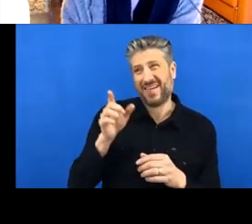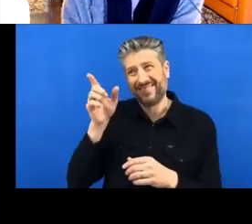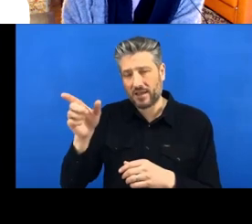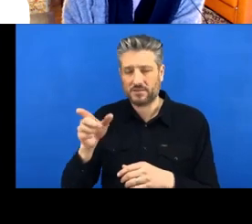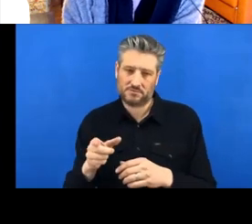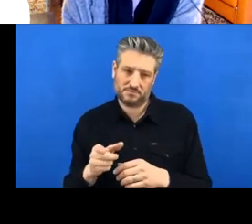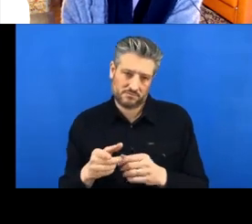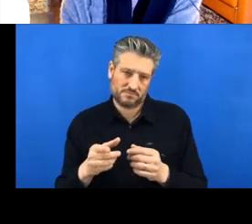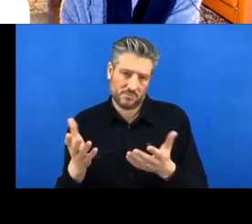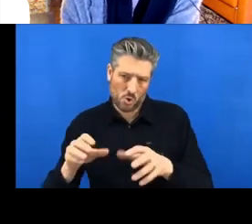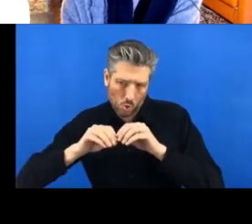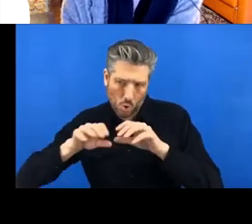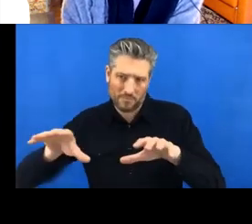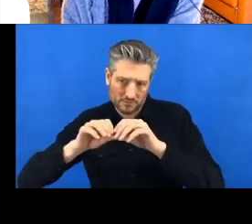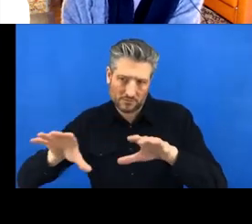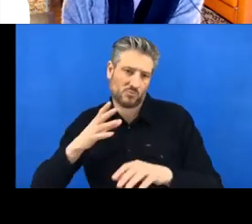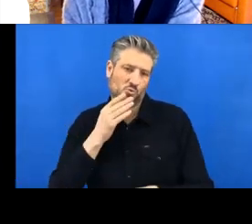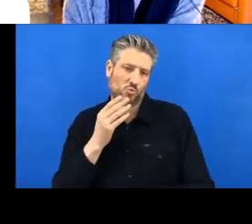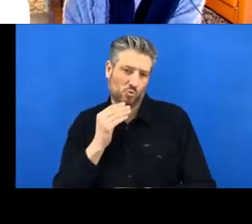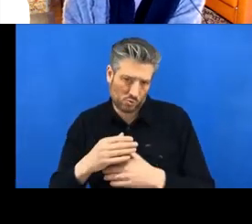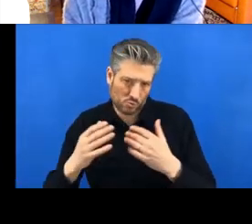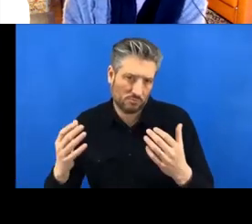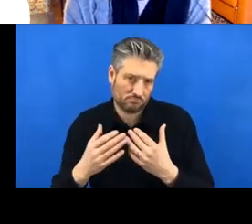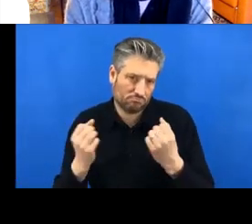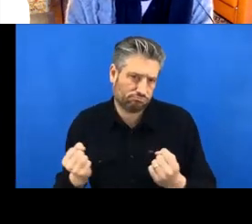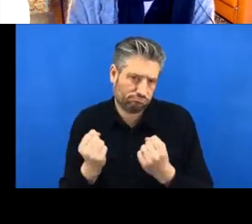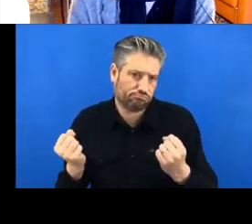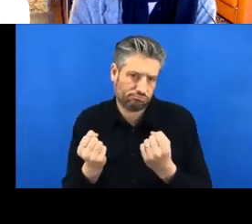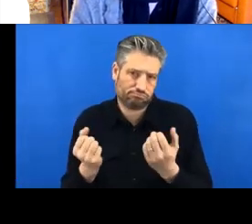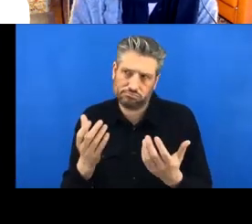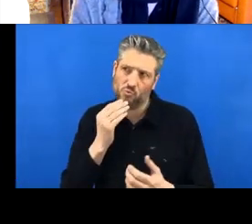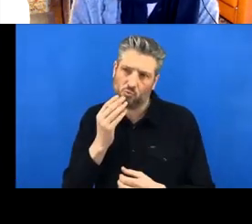so that's what we're going to talk about today. Okay, so it's time for our first exercise.